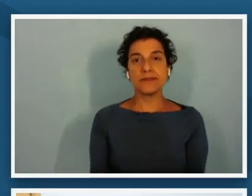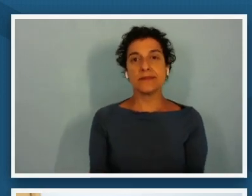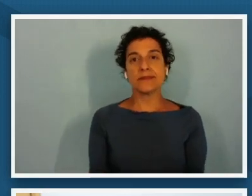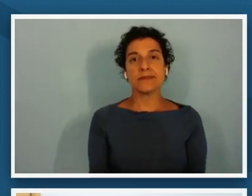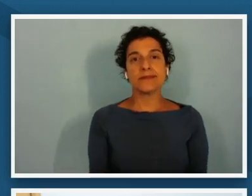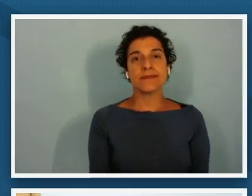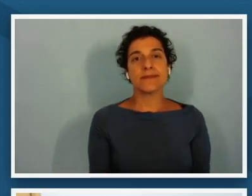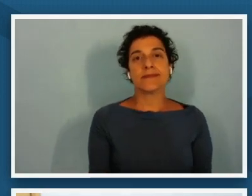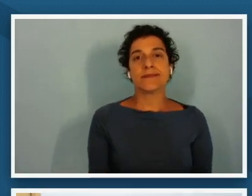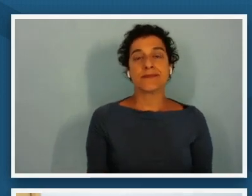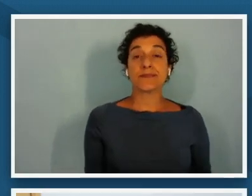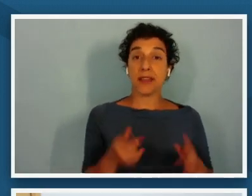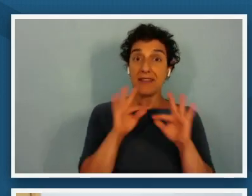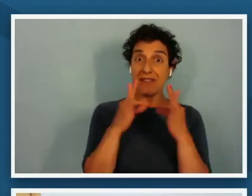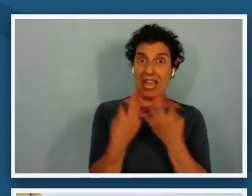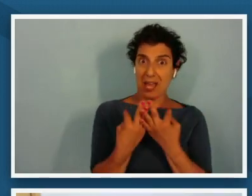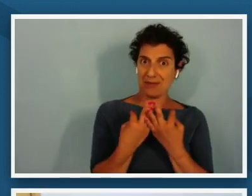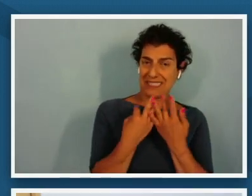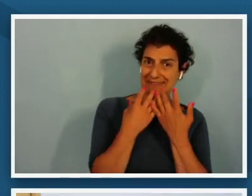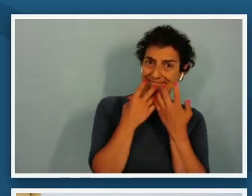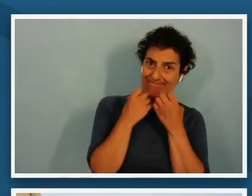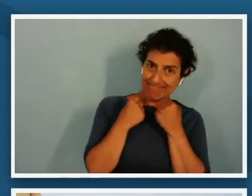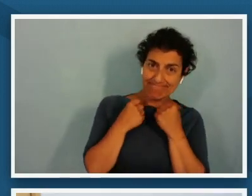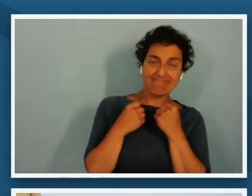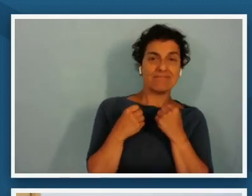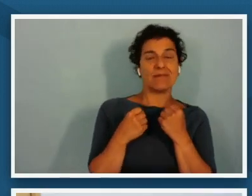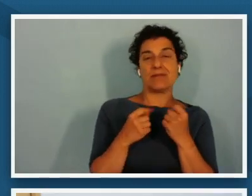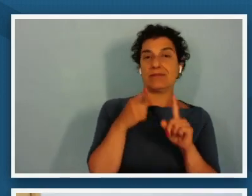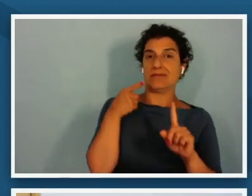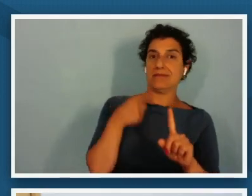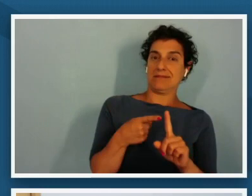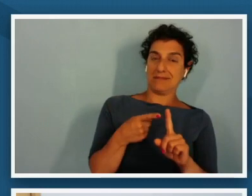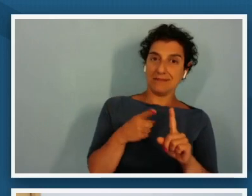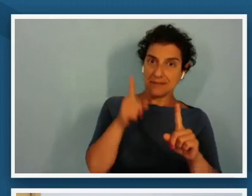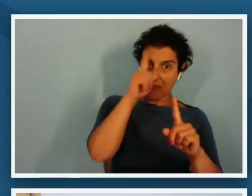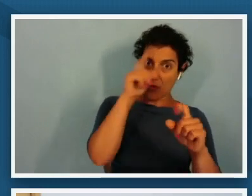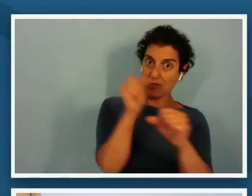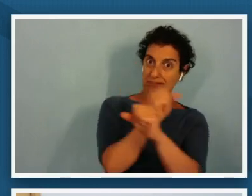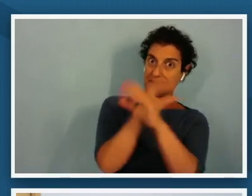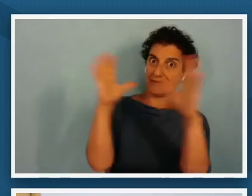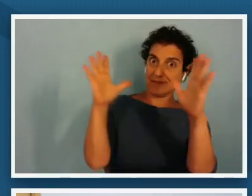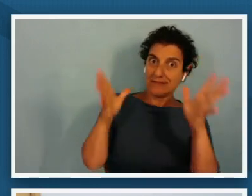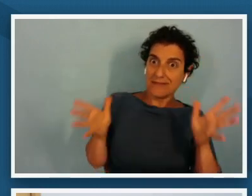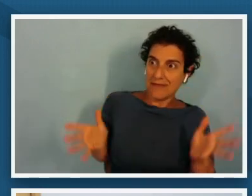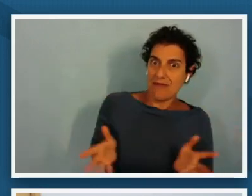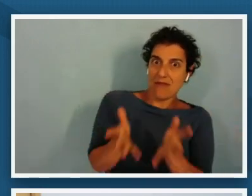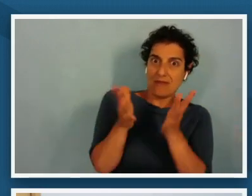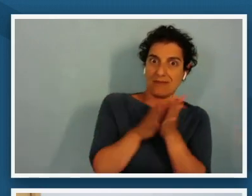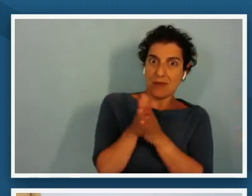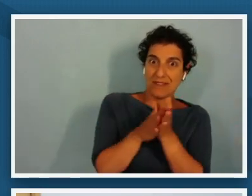family was one of the primary driving forces for the visions of the newly